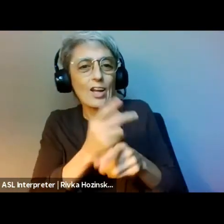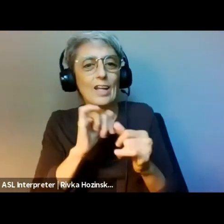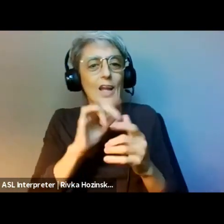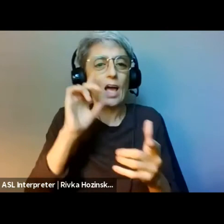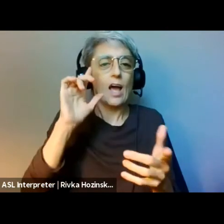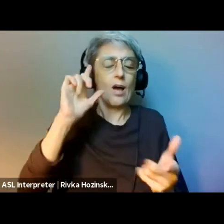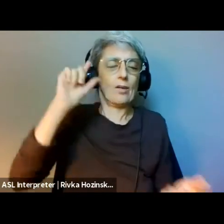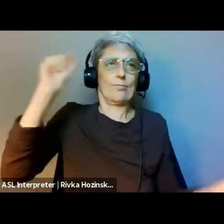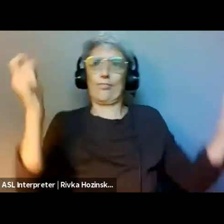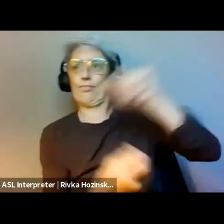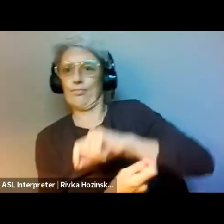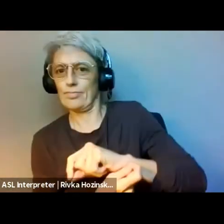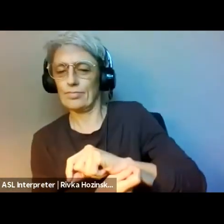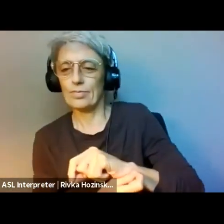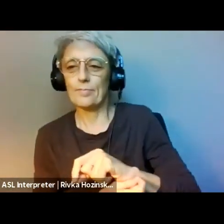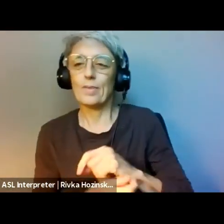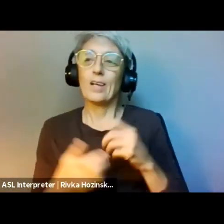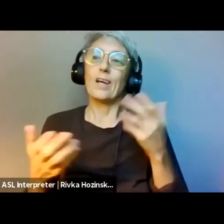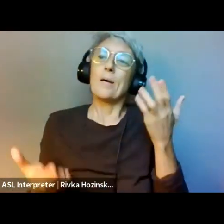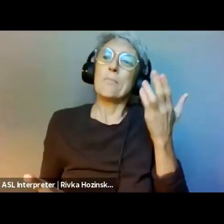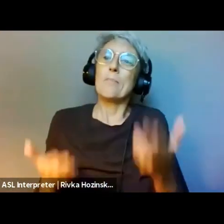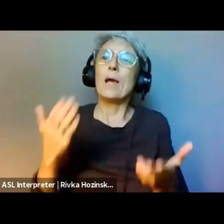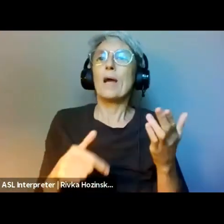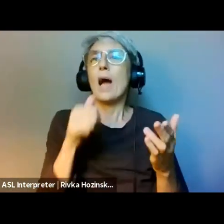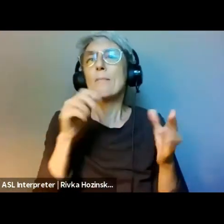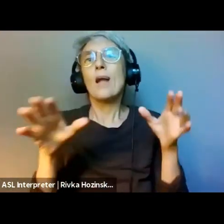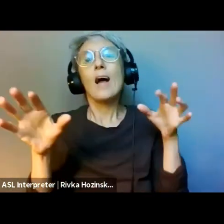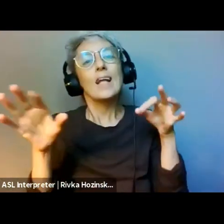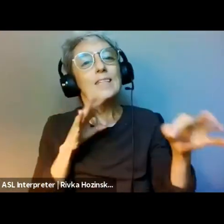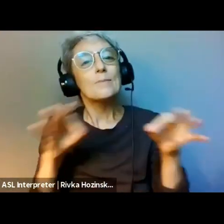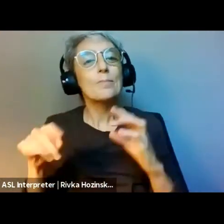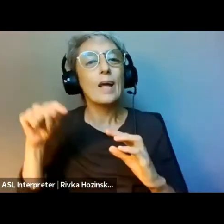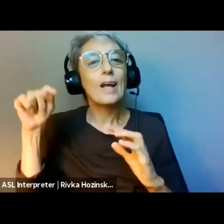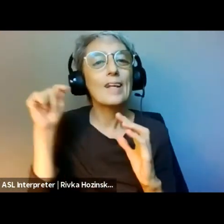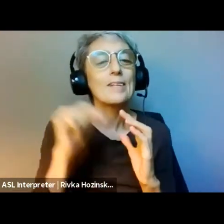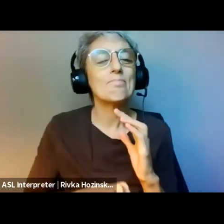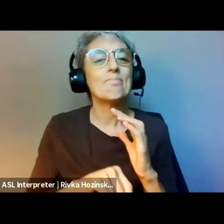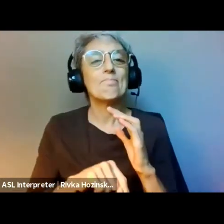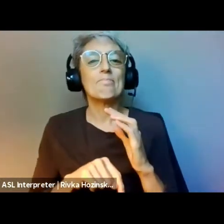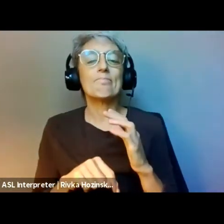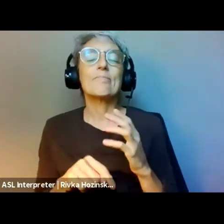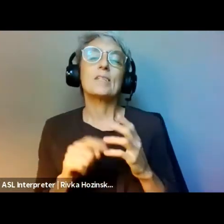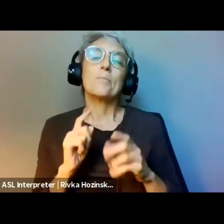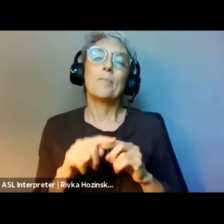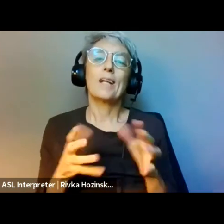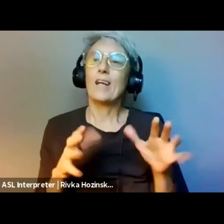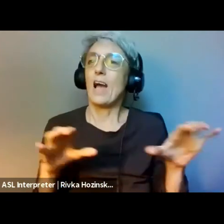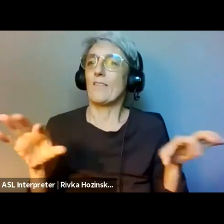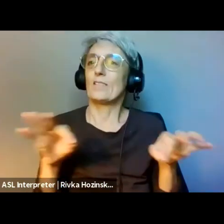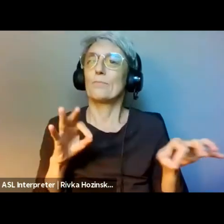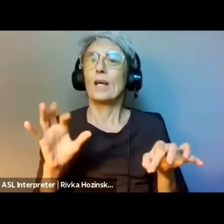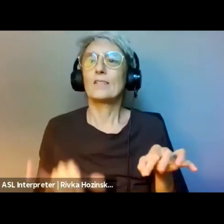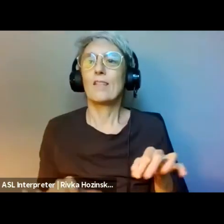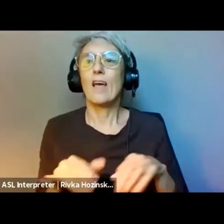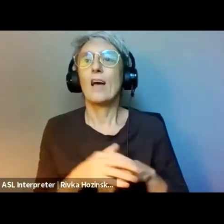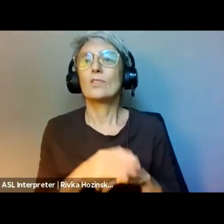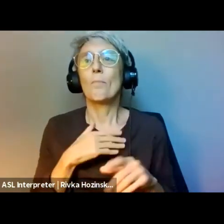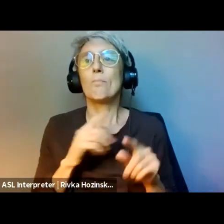The Kataly Foundation has an Environmental Justice portfolio in which the strategy and grants have been determined